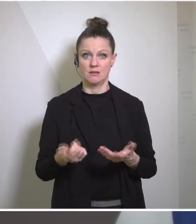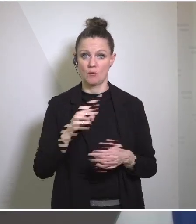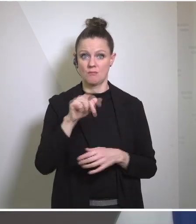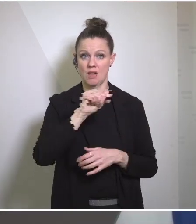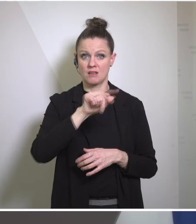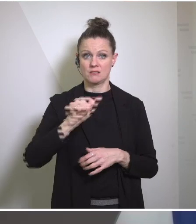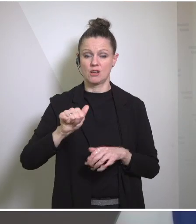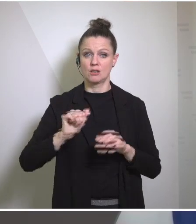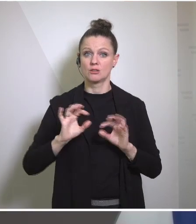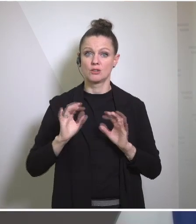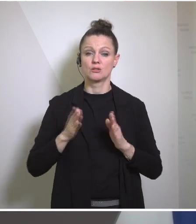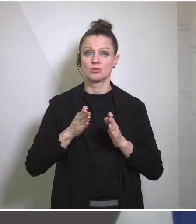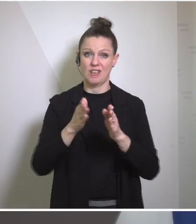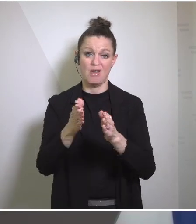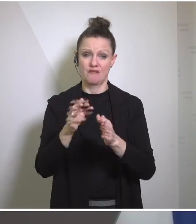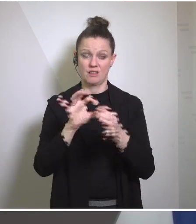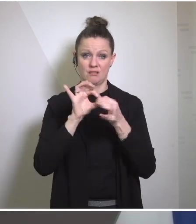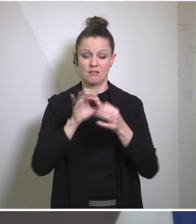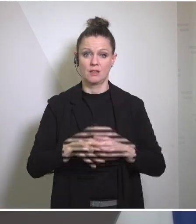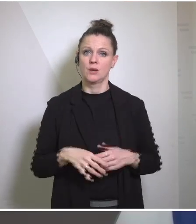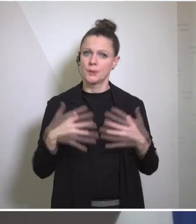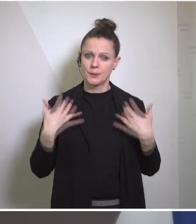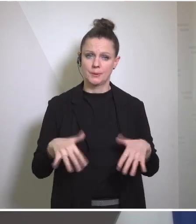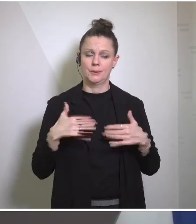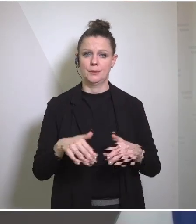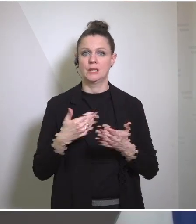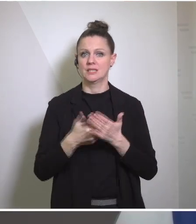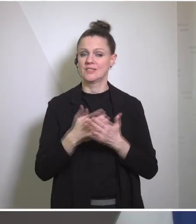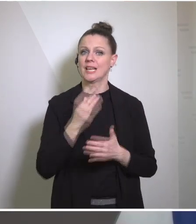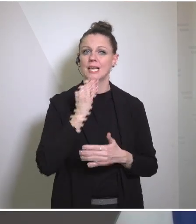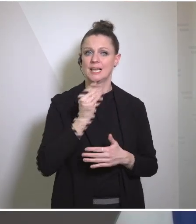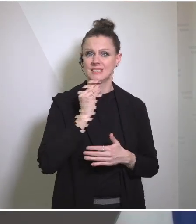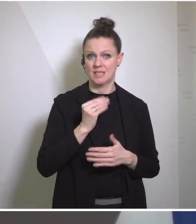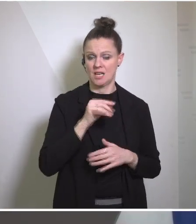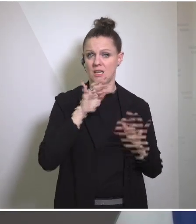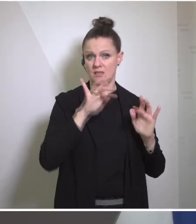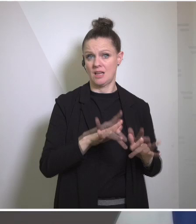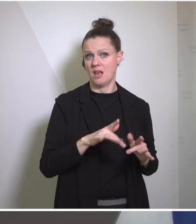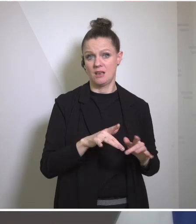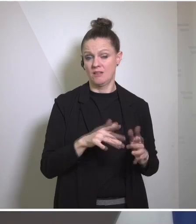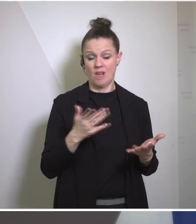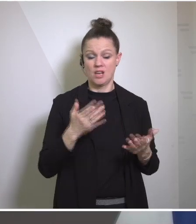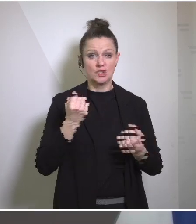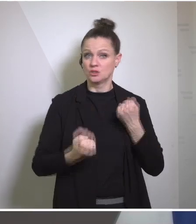and I believe this is necessary. As I said, Israel has, and it is in a dilemma as a rule of law